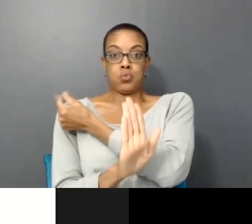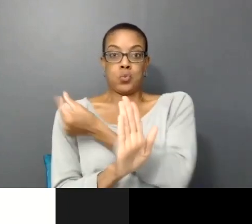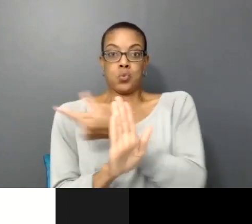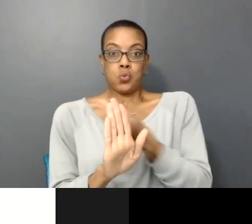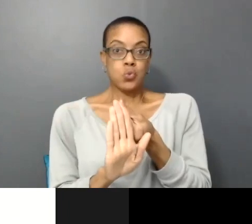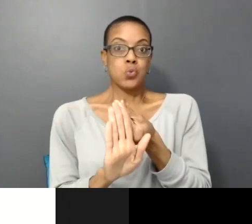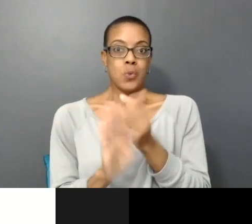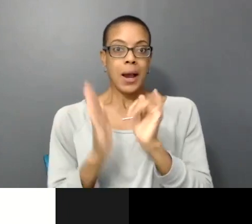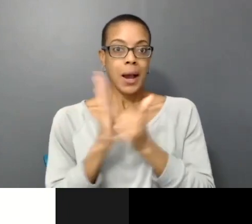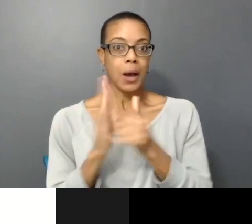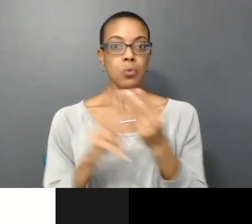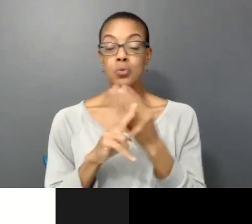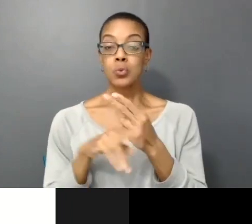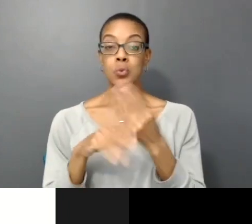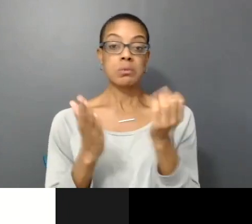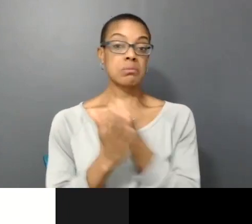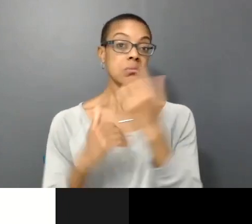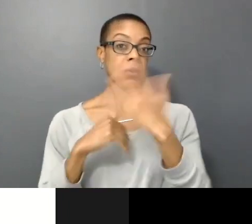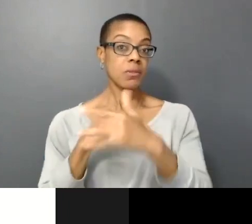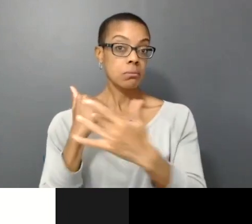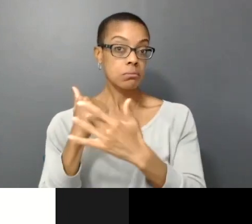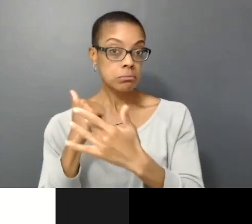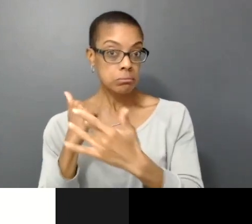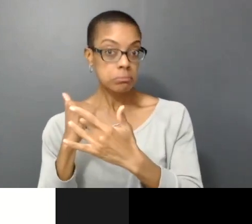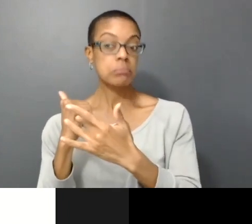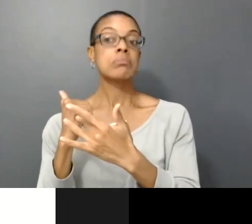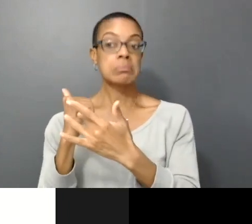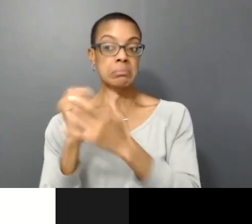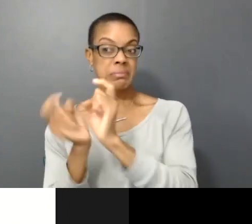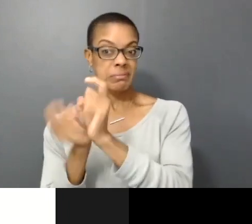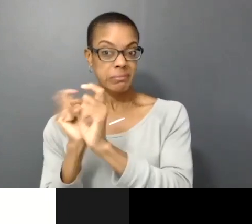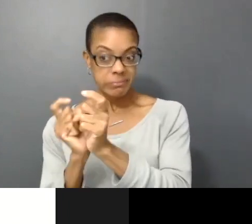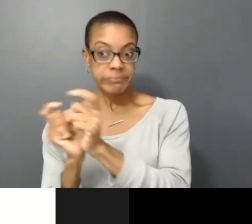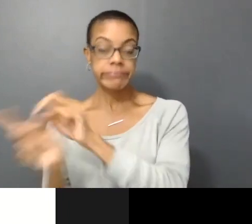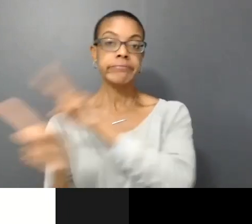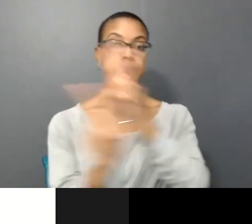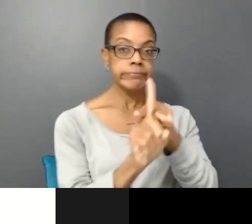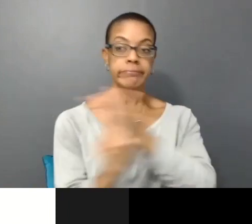available technology to kind of intersect them, integrate them, into ways that make